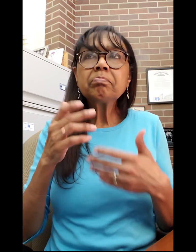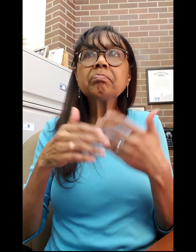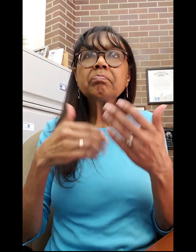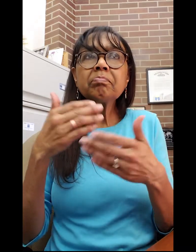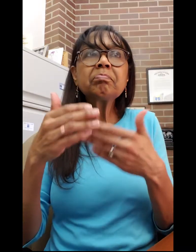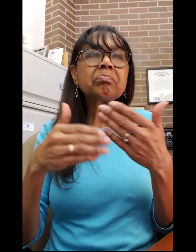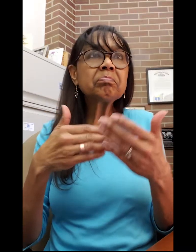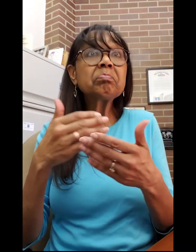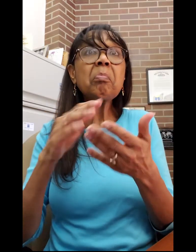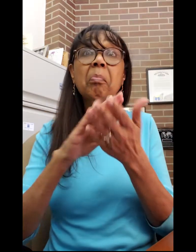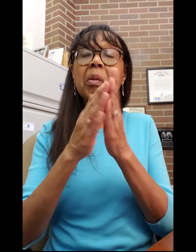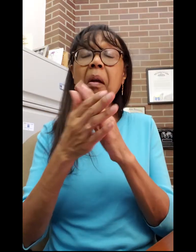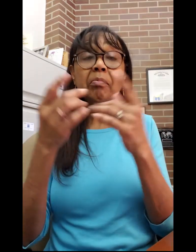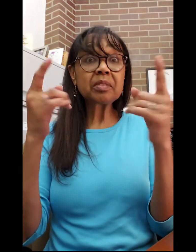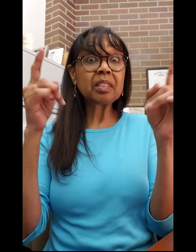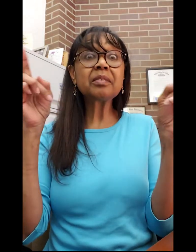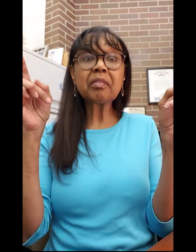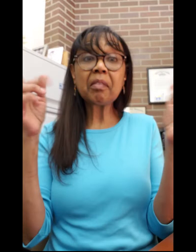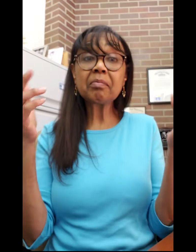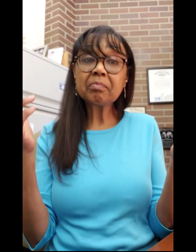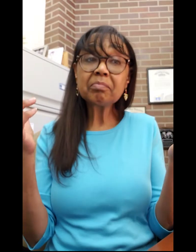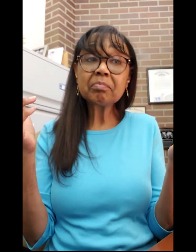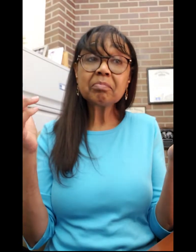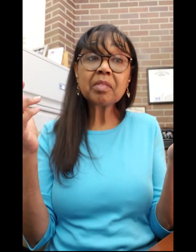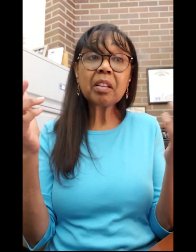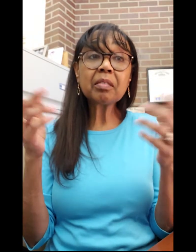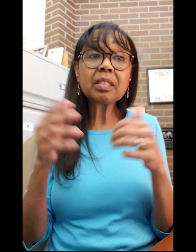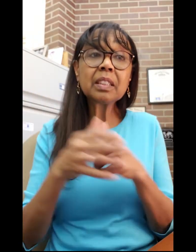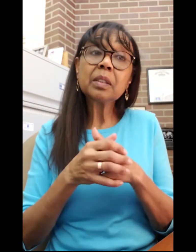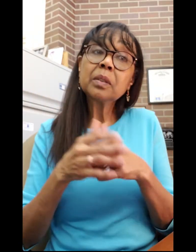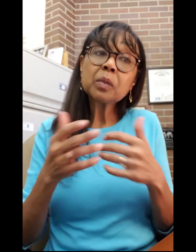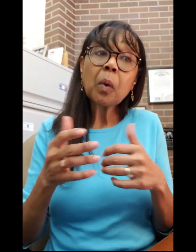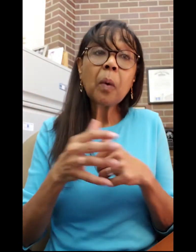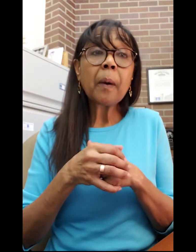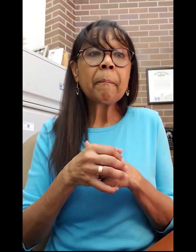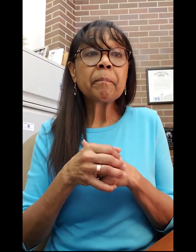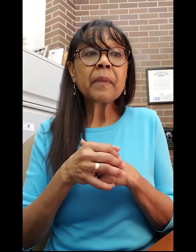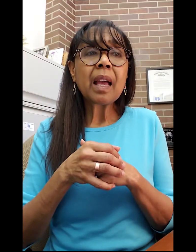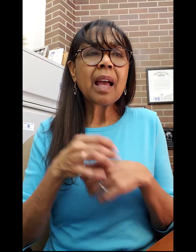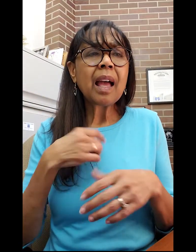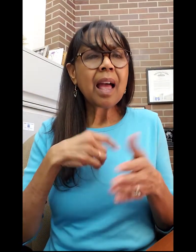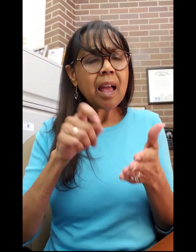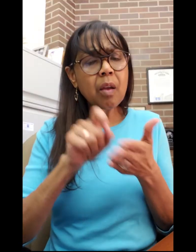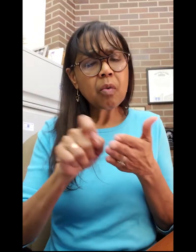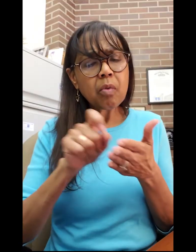We persevered and eventually became successful.